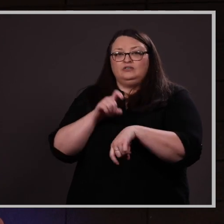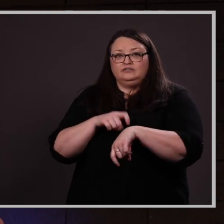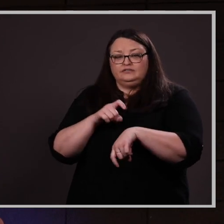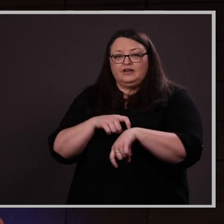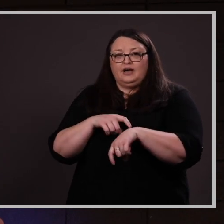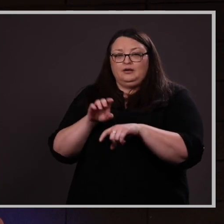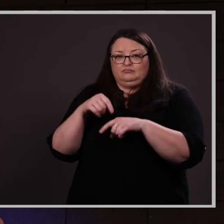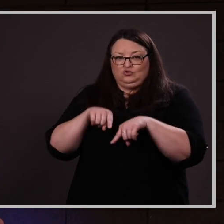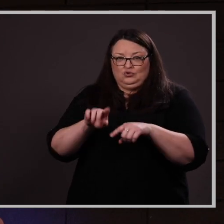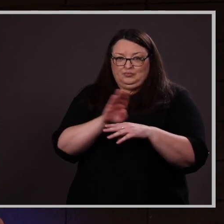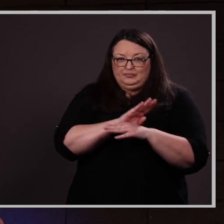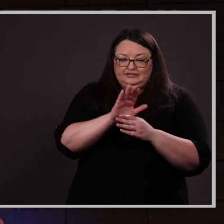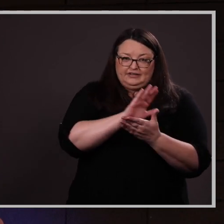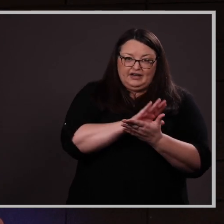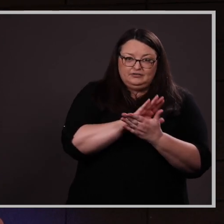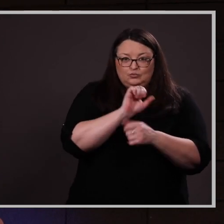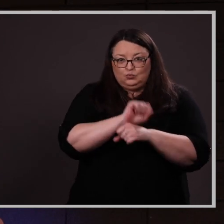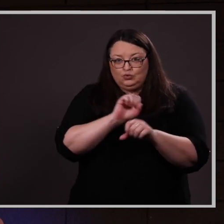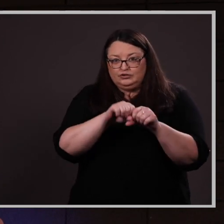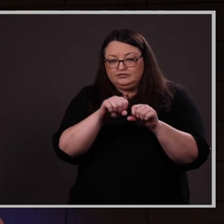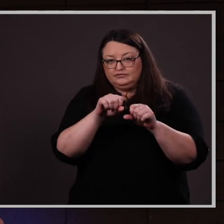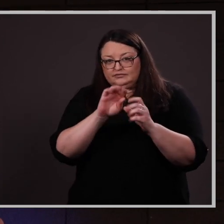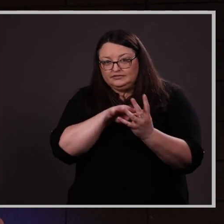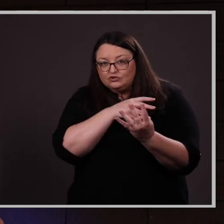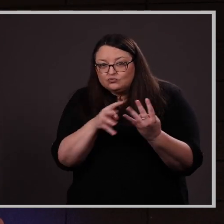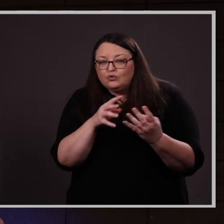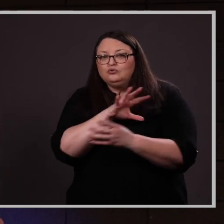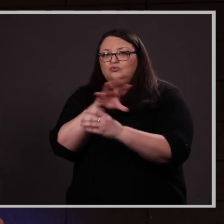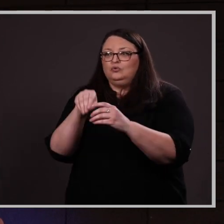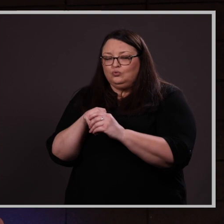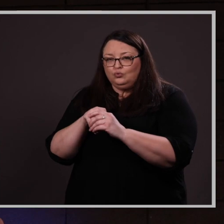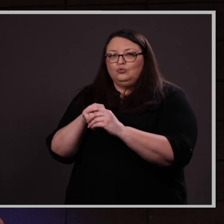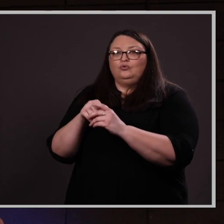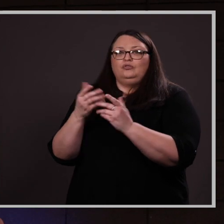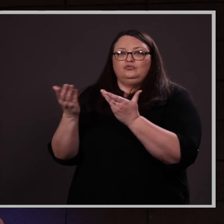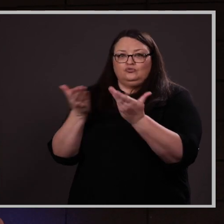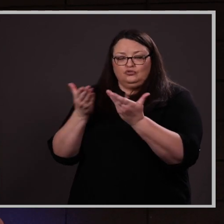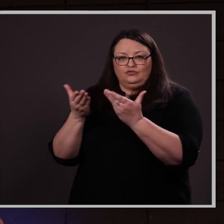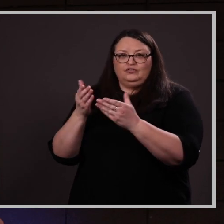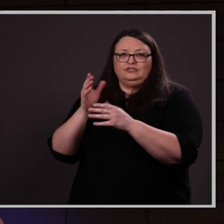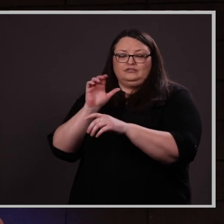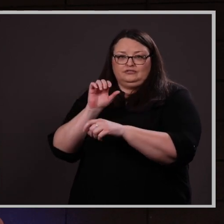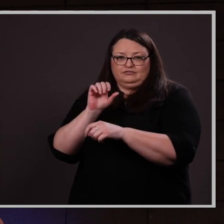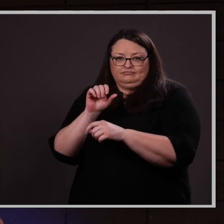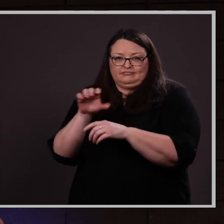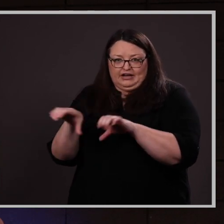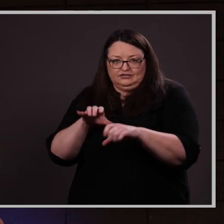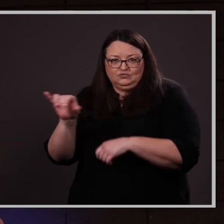schedule to engage in a variety of service activities. She has been involved as a participant